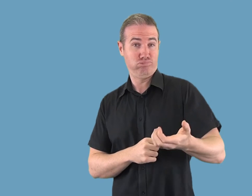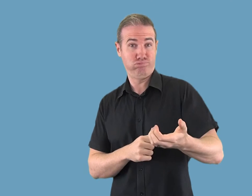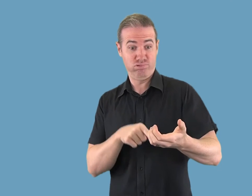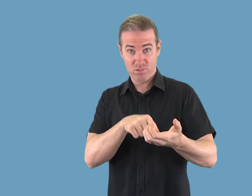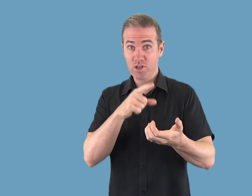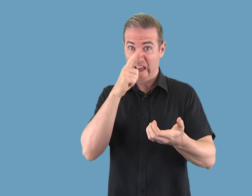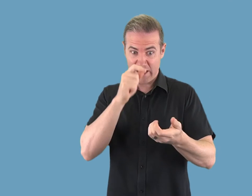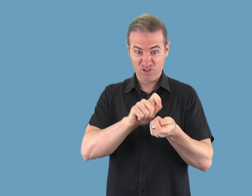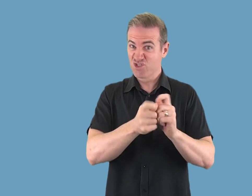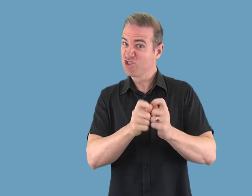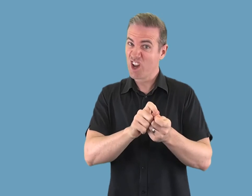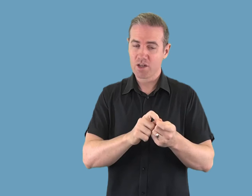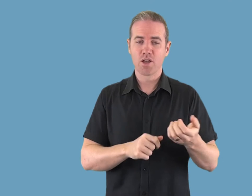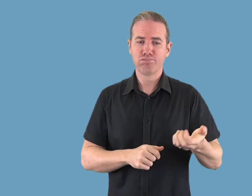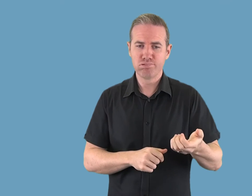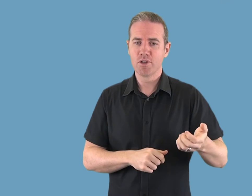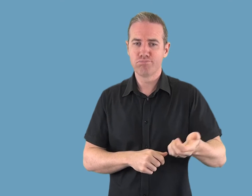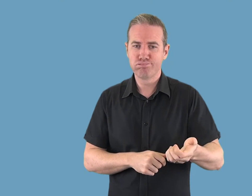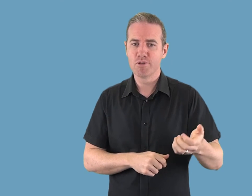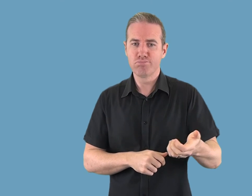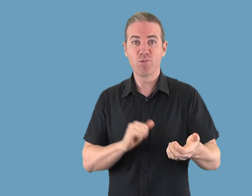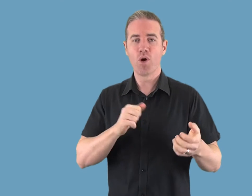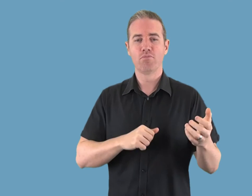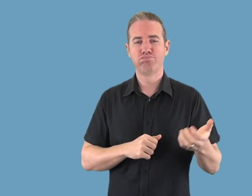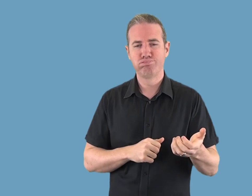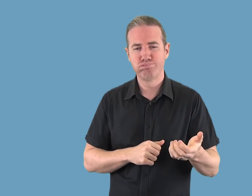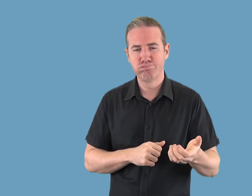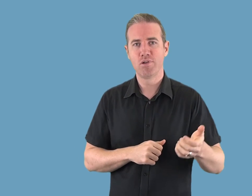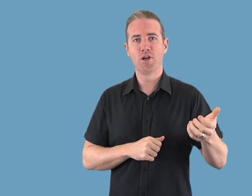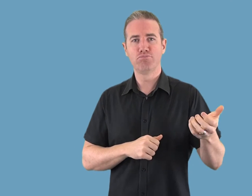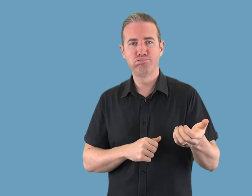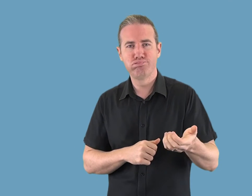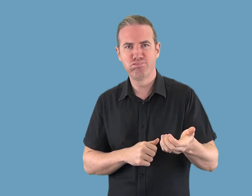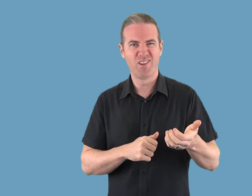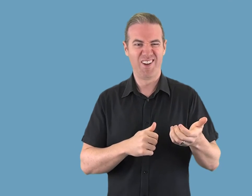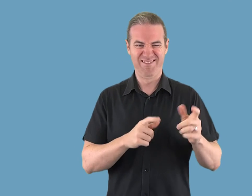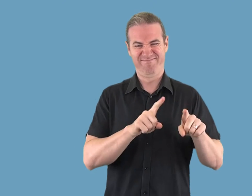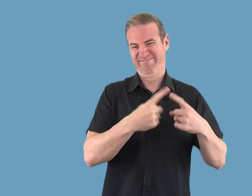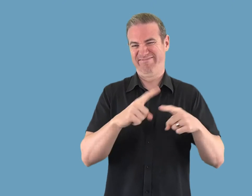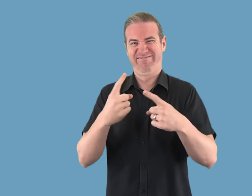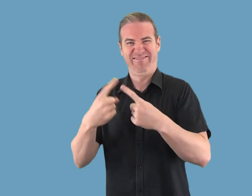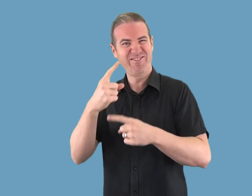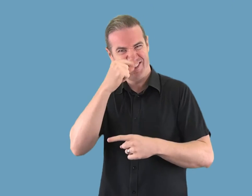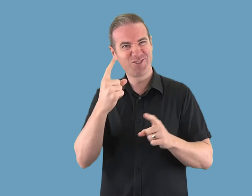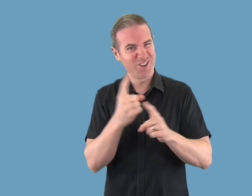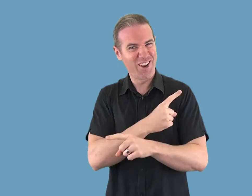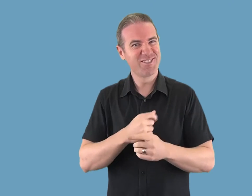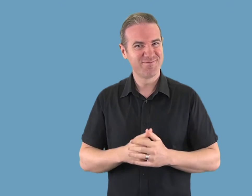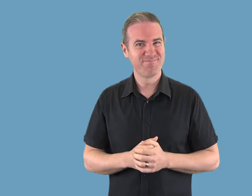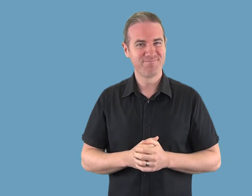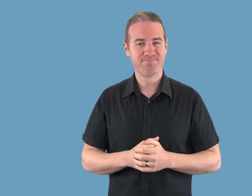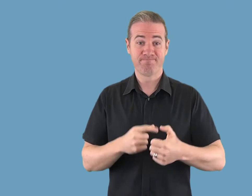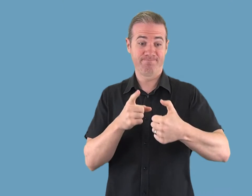Choose from different vibration patterns or create your own.